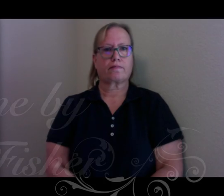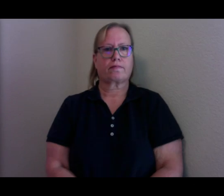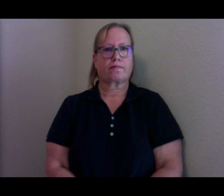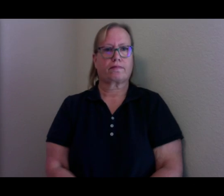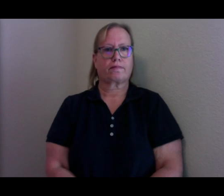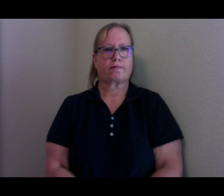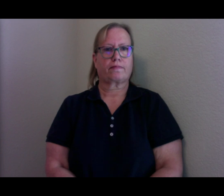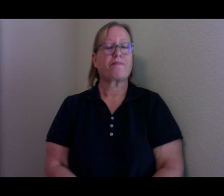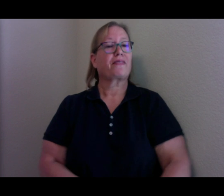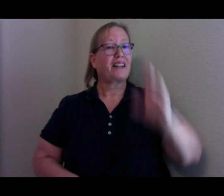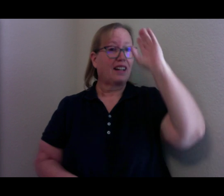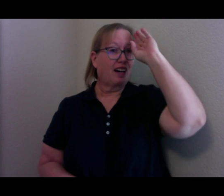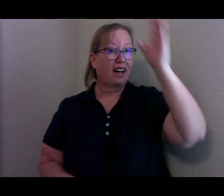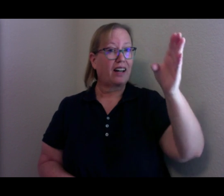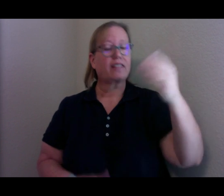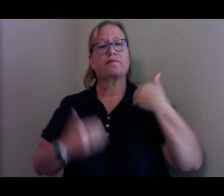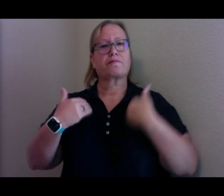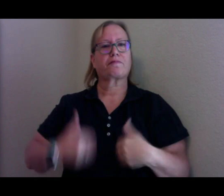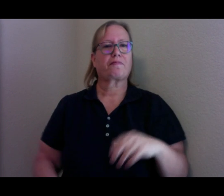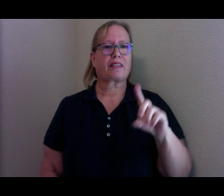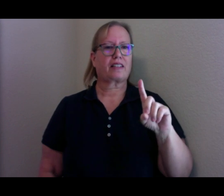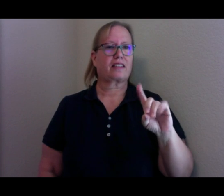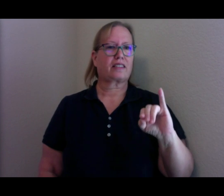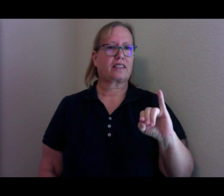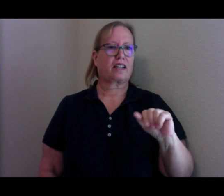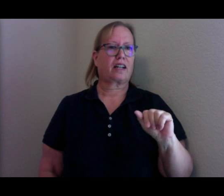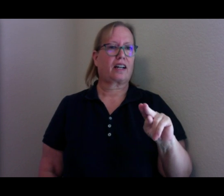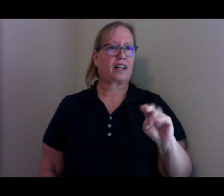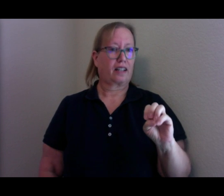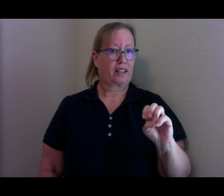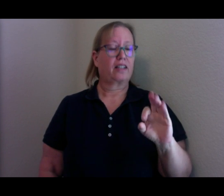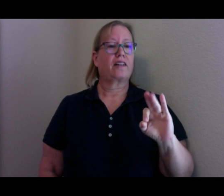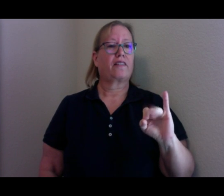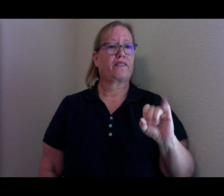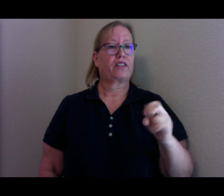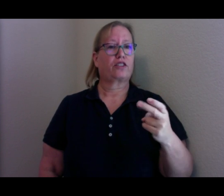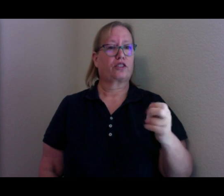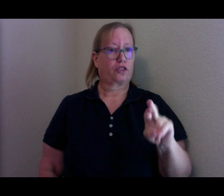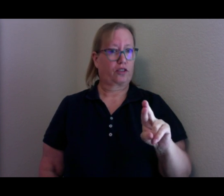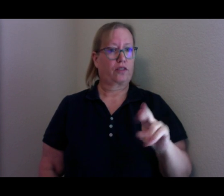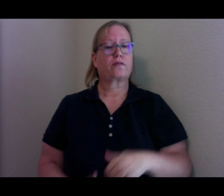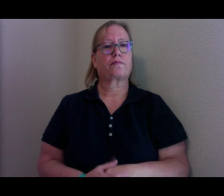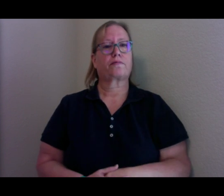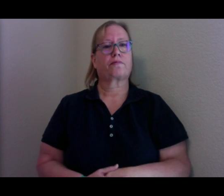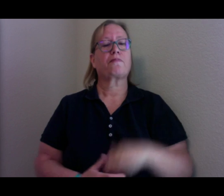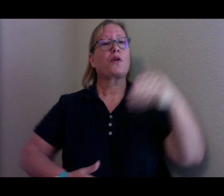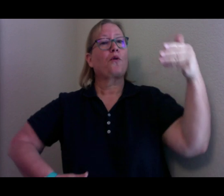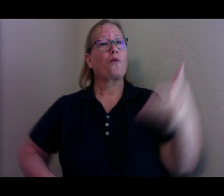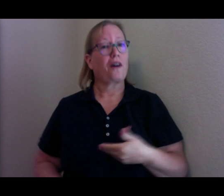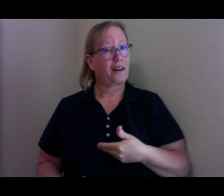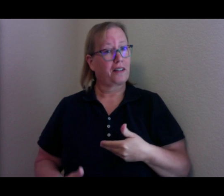Hi, this is Diane Fisher. Welcome to Imagination Celebration